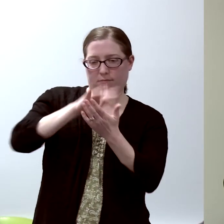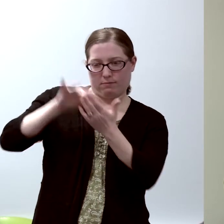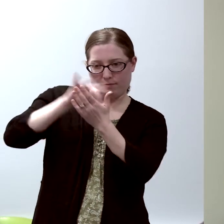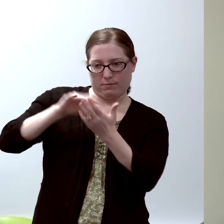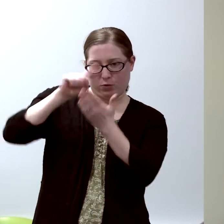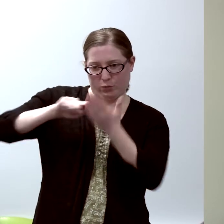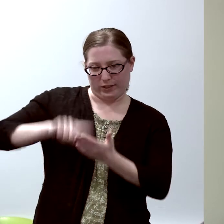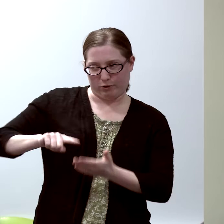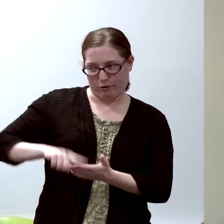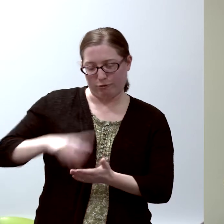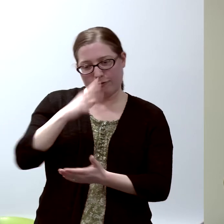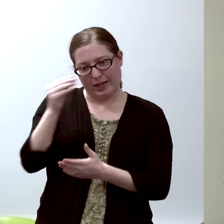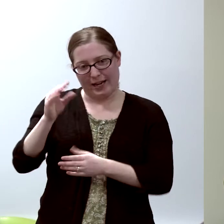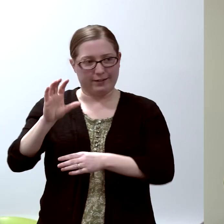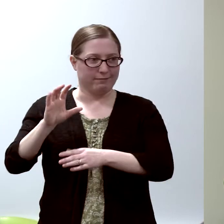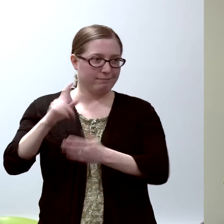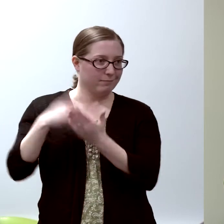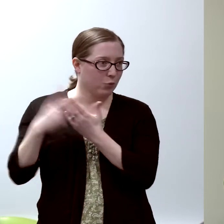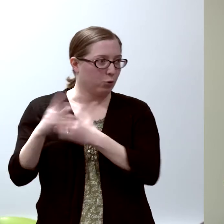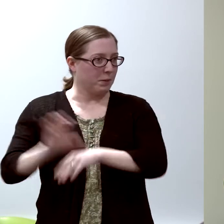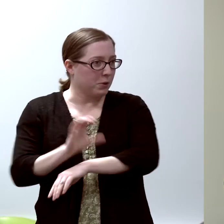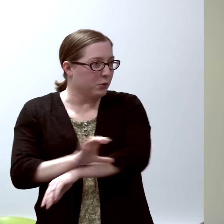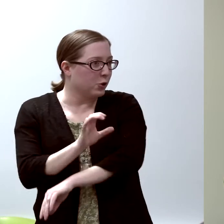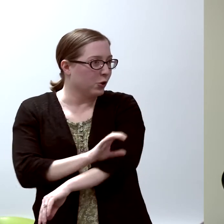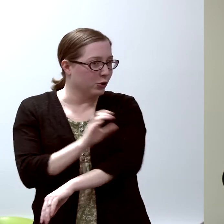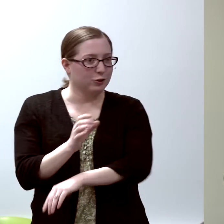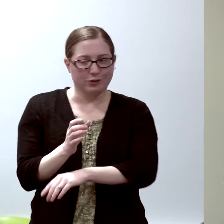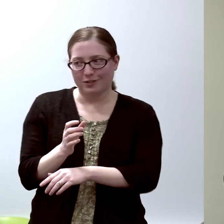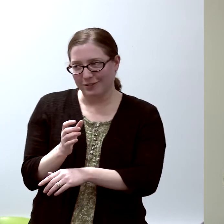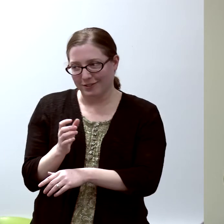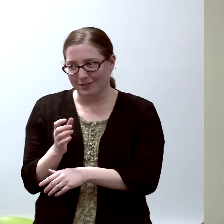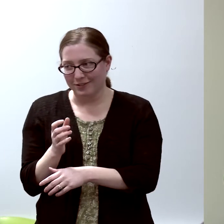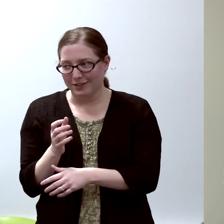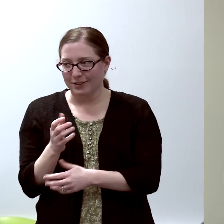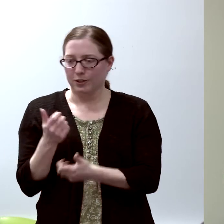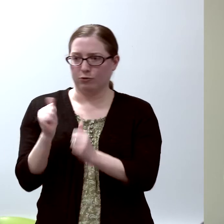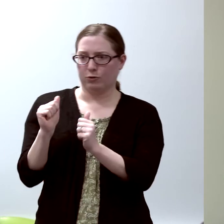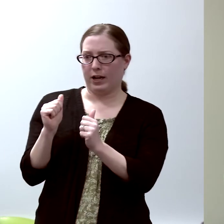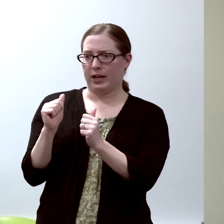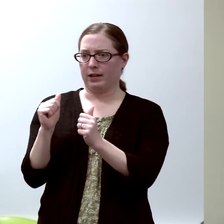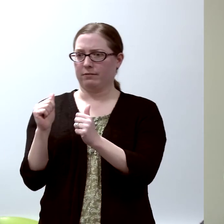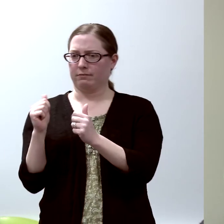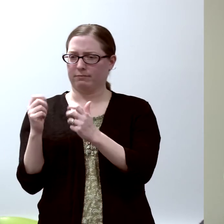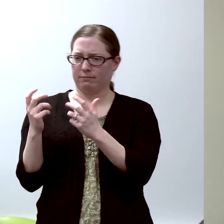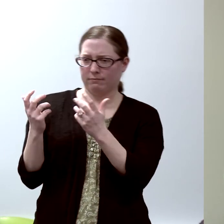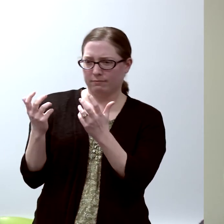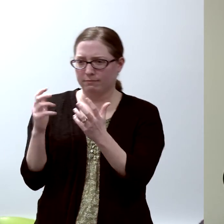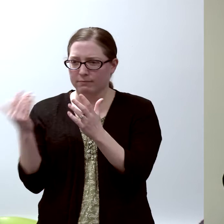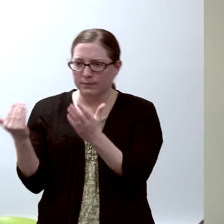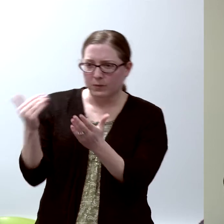and programming computers to reconstruct X-rays of bone